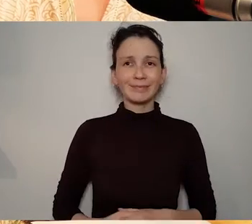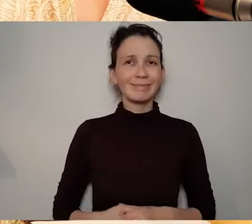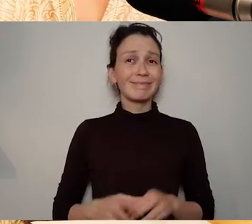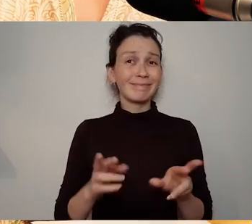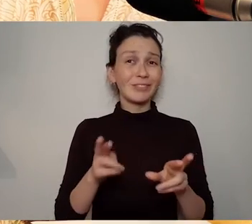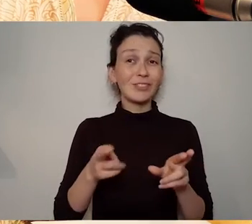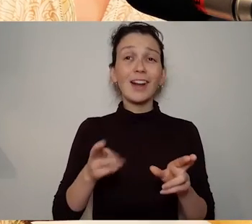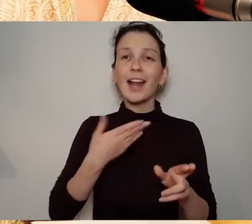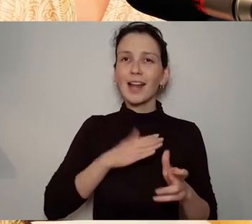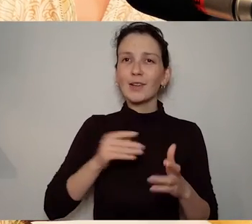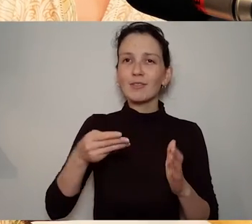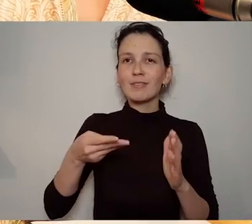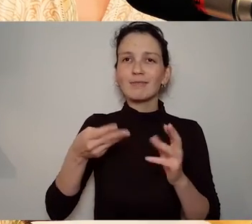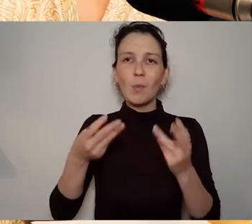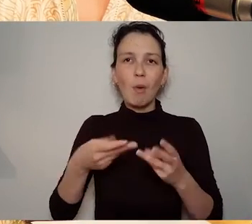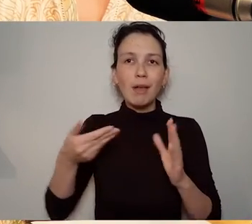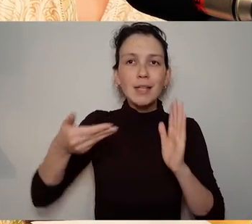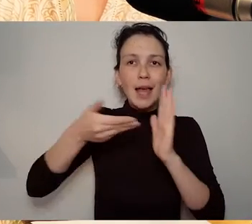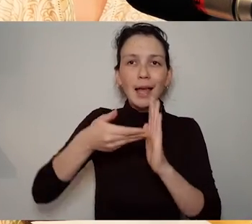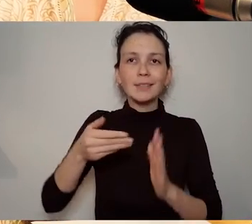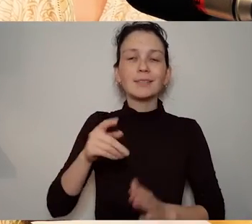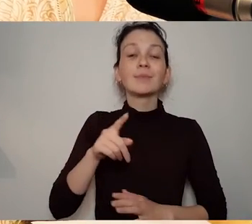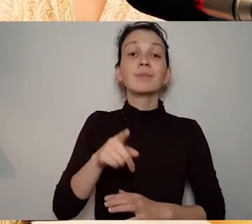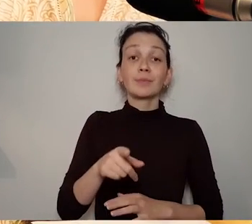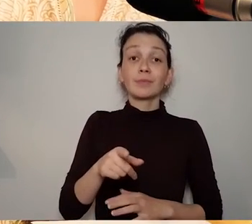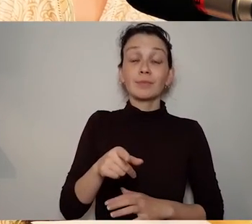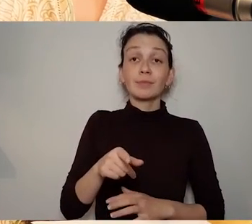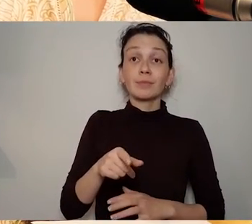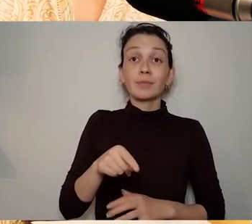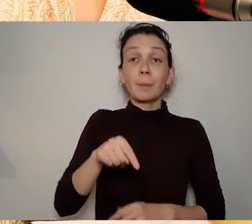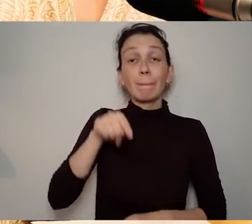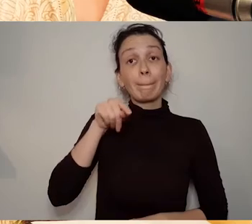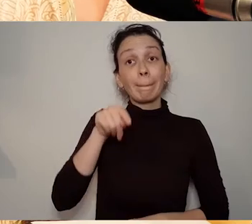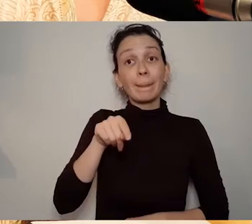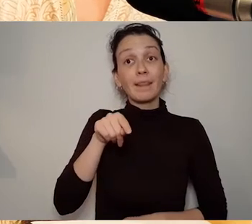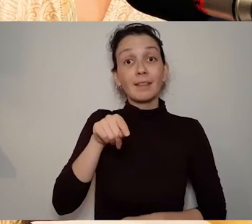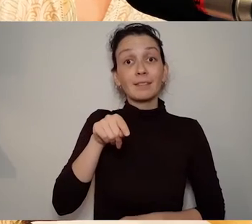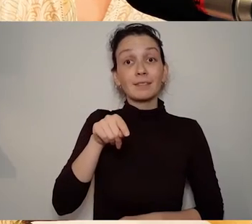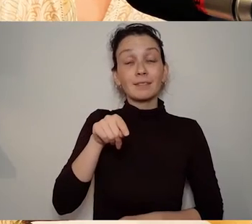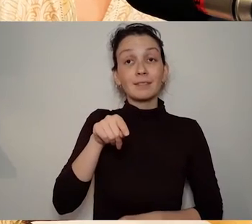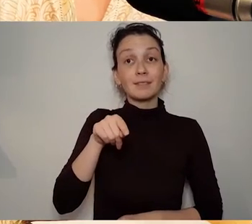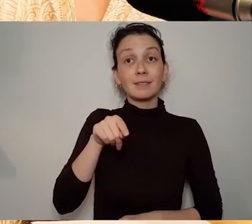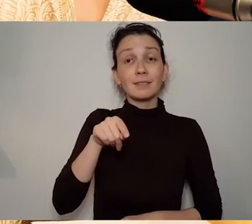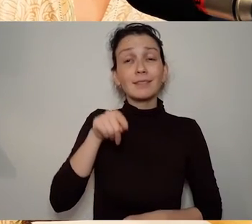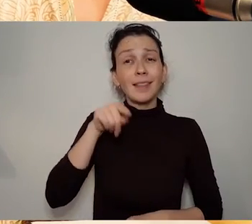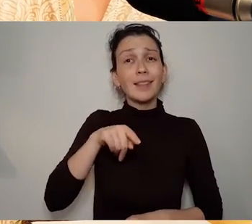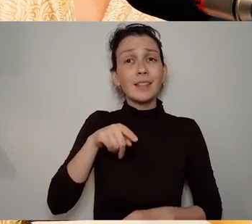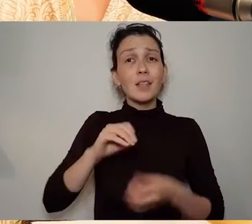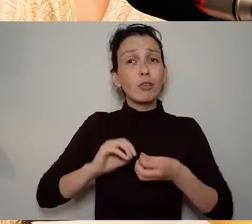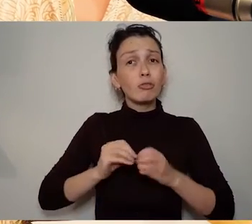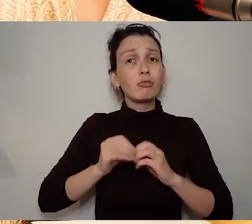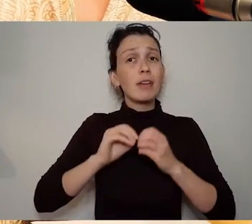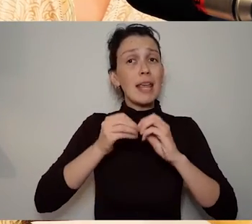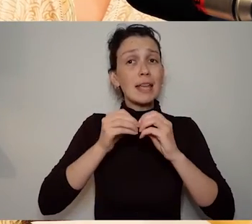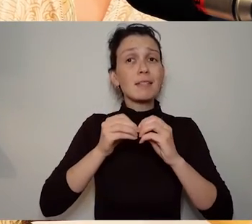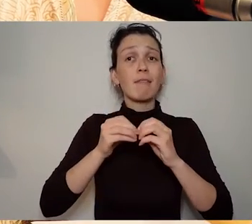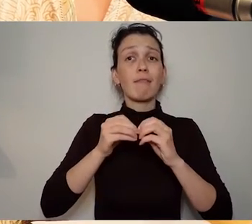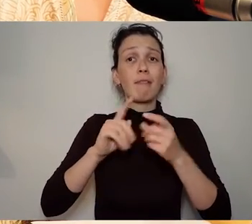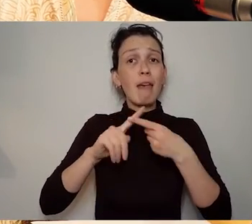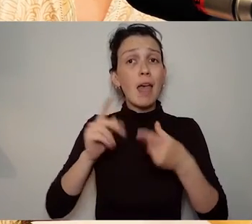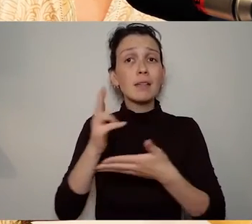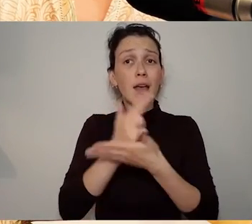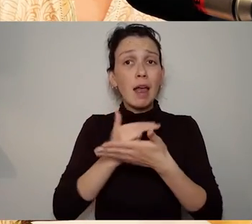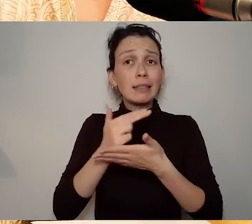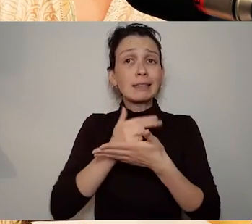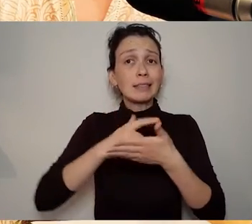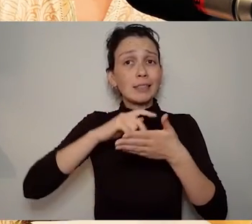a research project so the research project is creative in nature. It will yield the typical